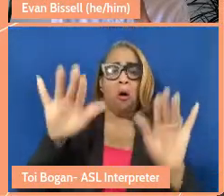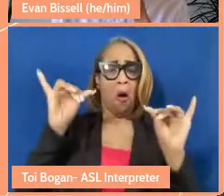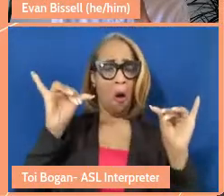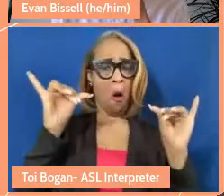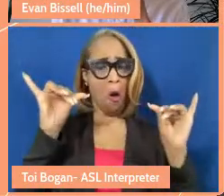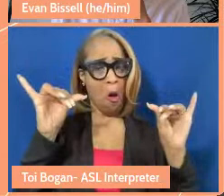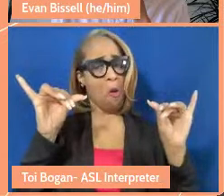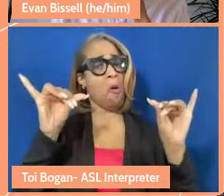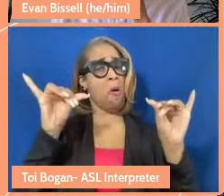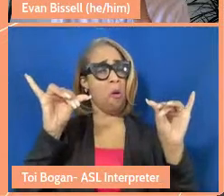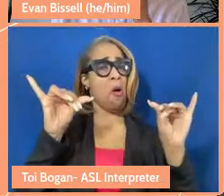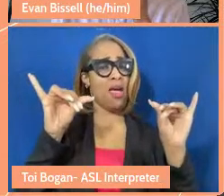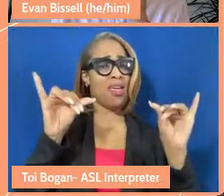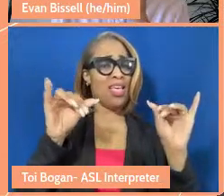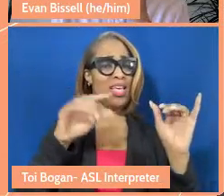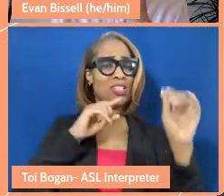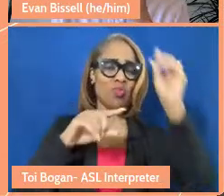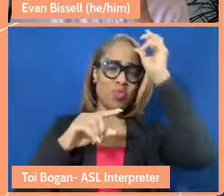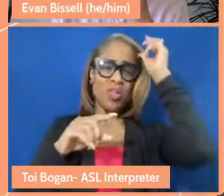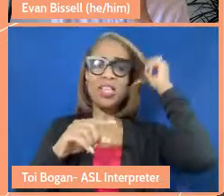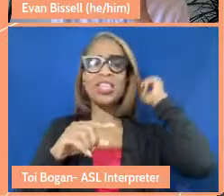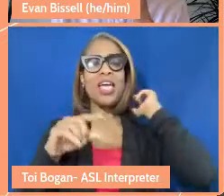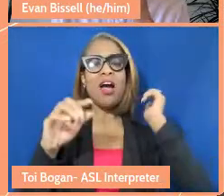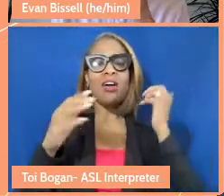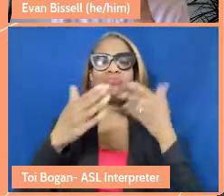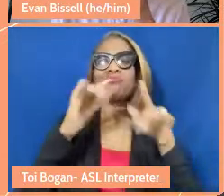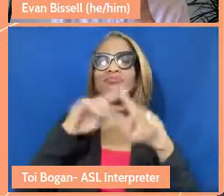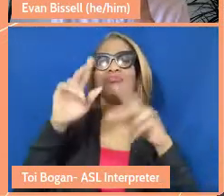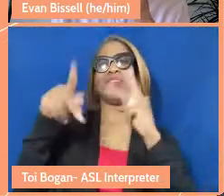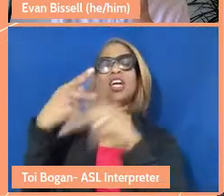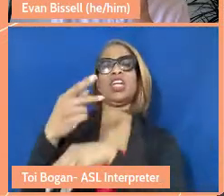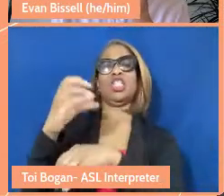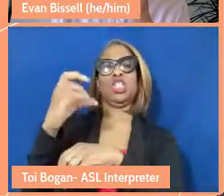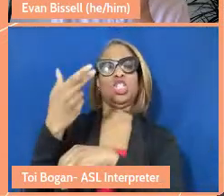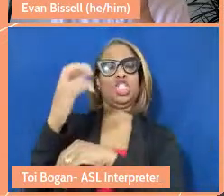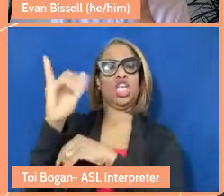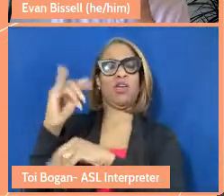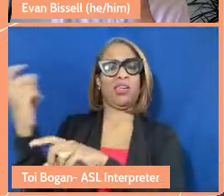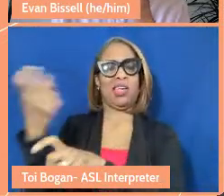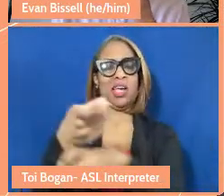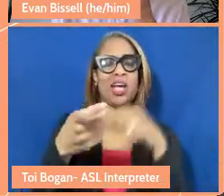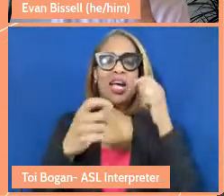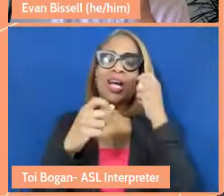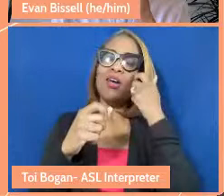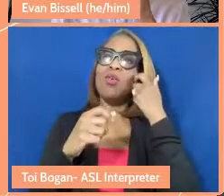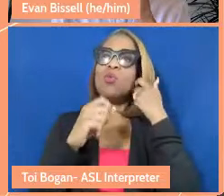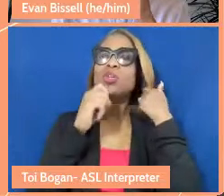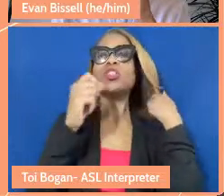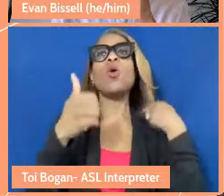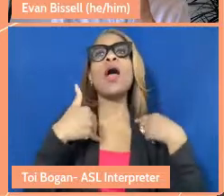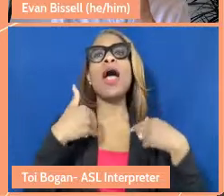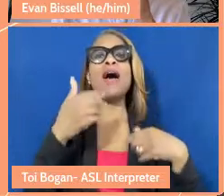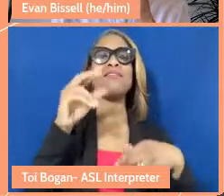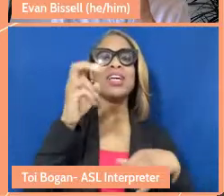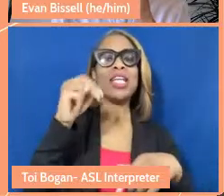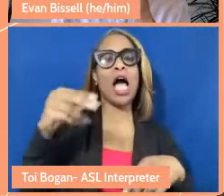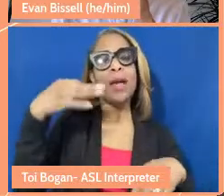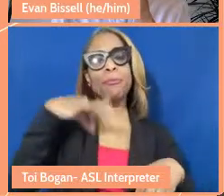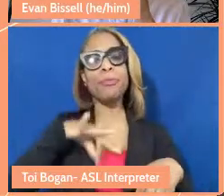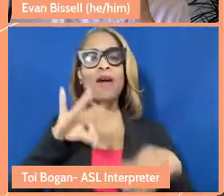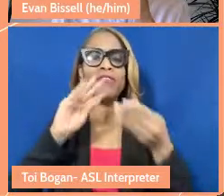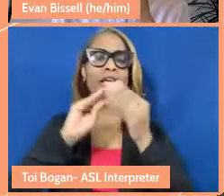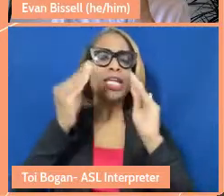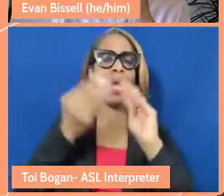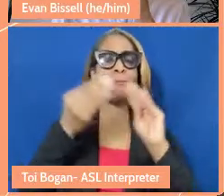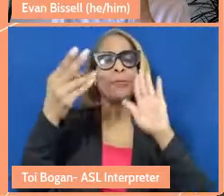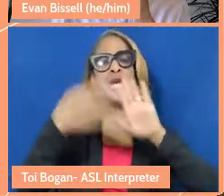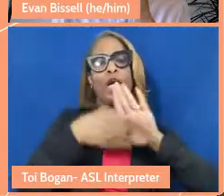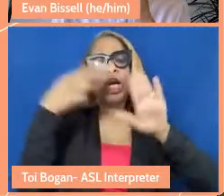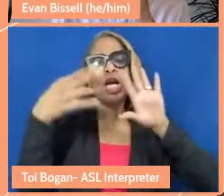it's like an anarchist version of charity in that we don't have a non-profit number. We don't have a